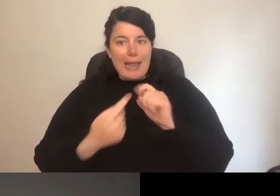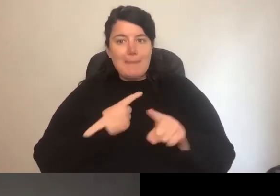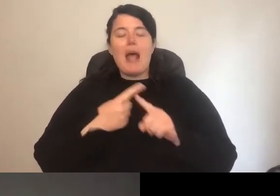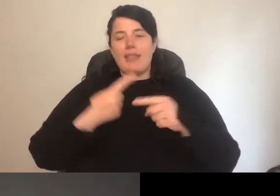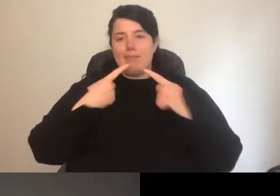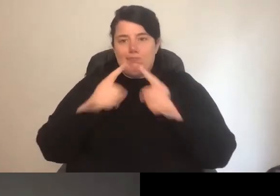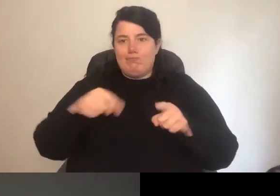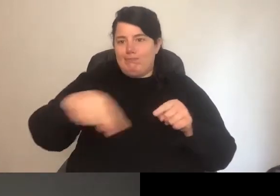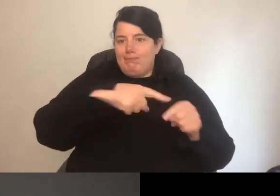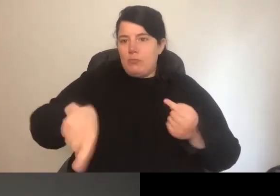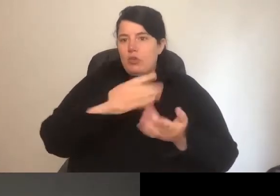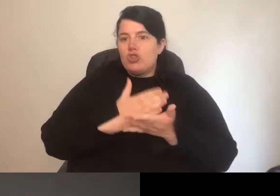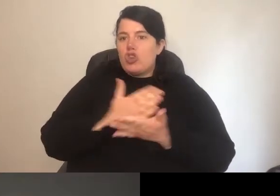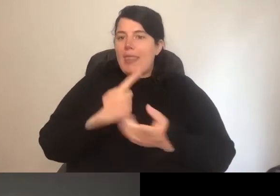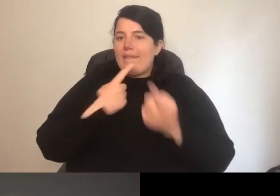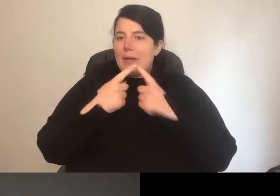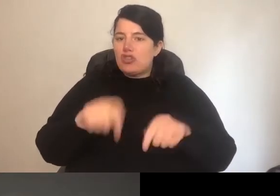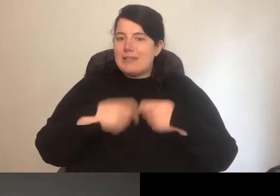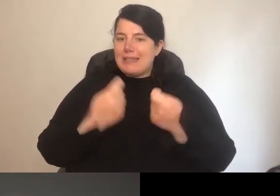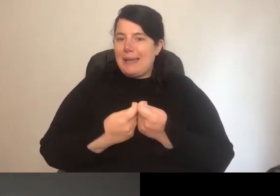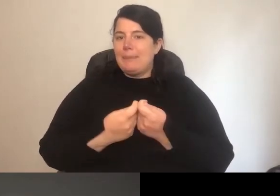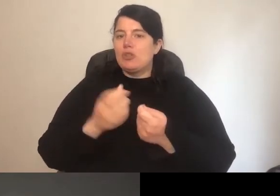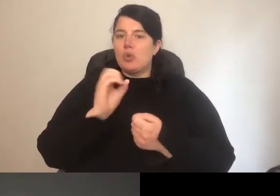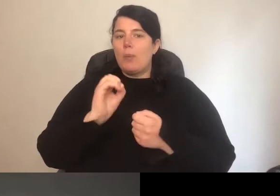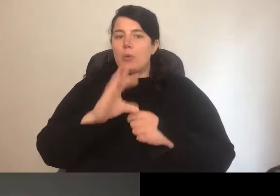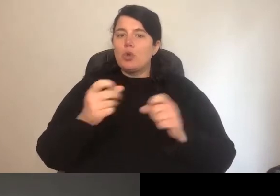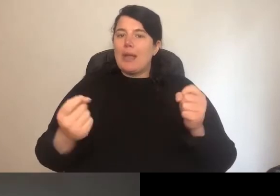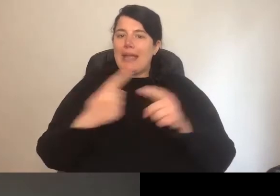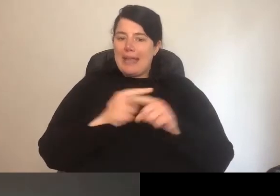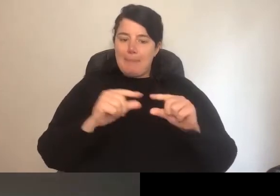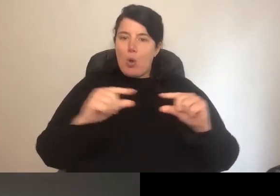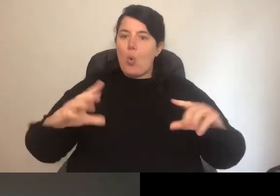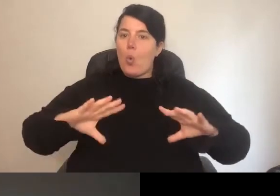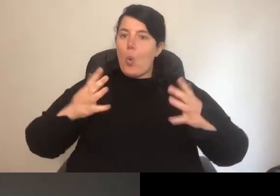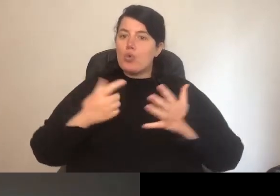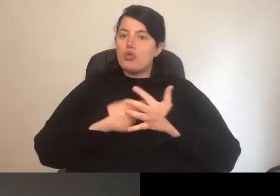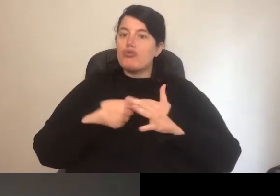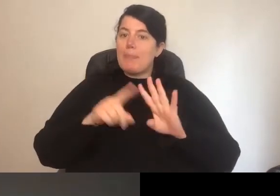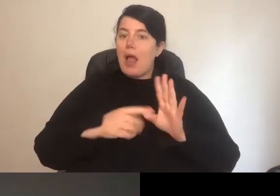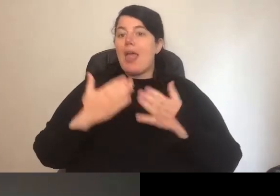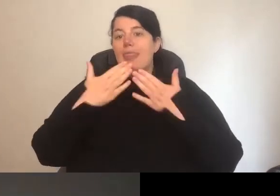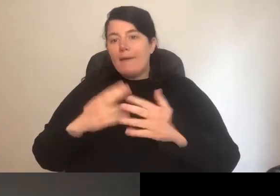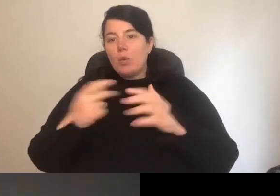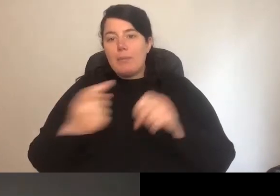So putting on your email auto reply, "Thank you for your inquiry.